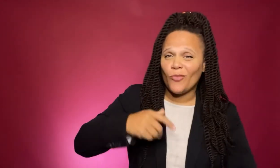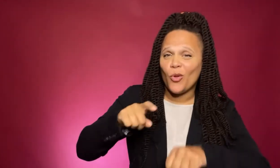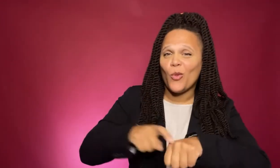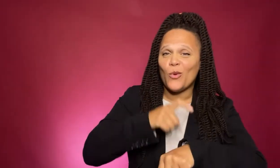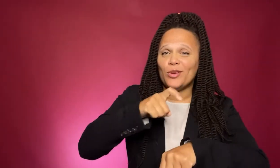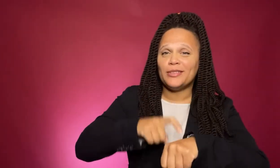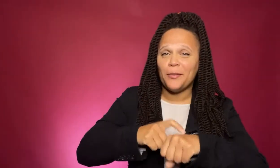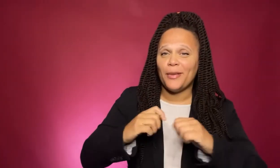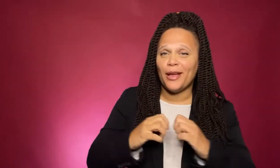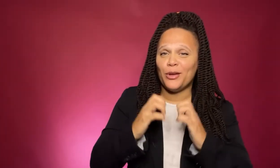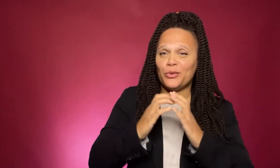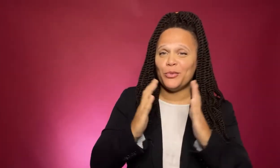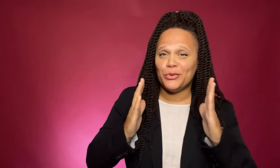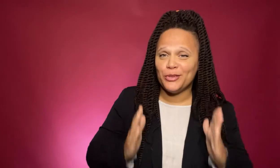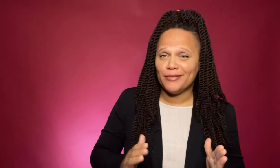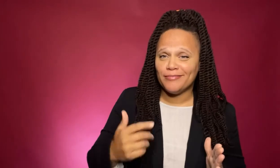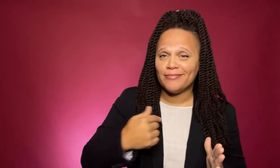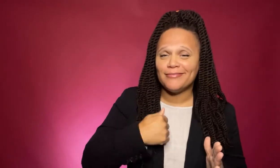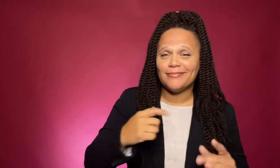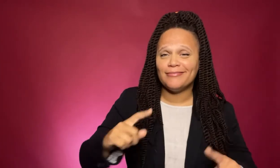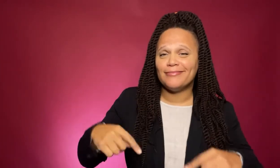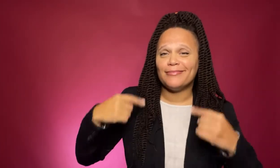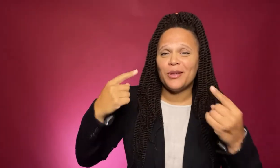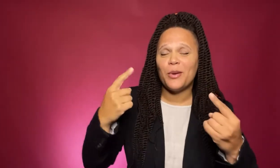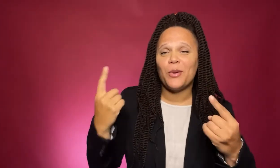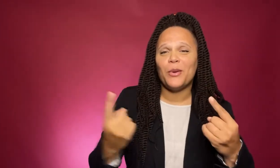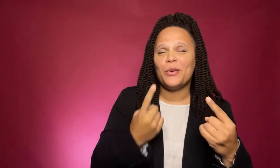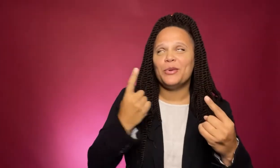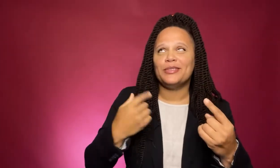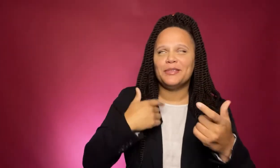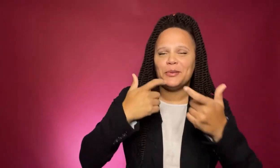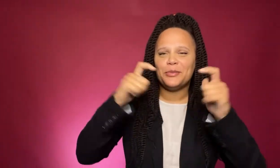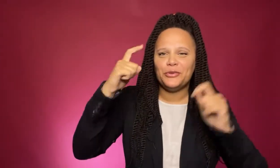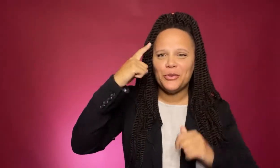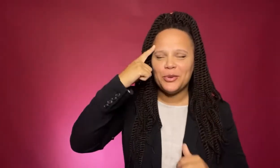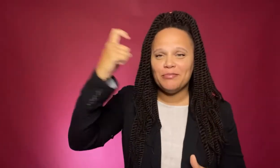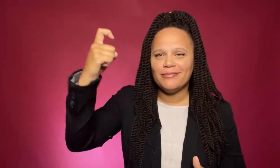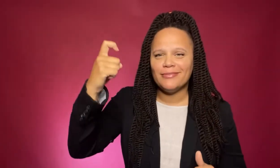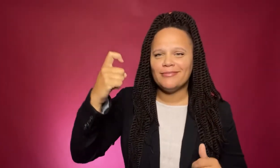I am a long-time entrepreneur and have always had big dreams